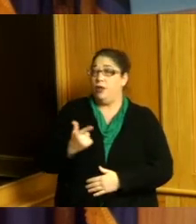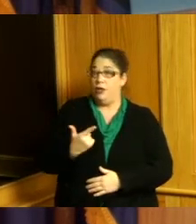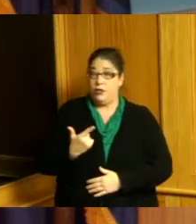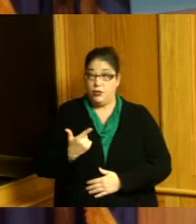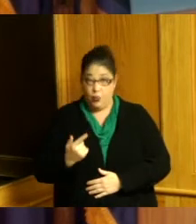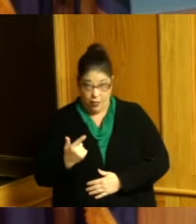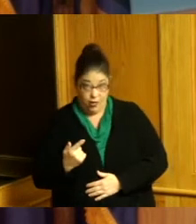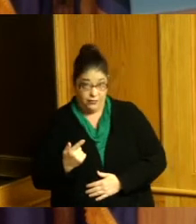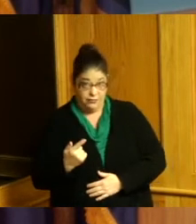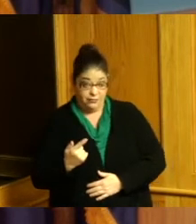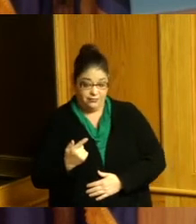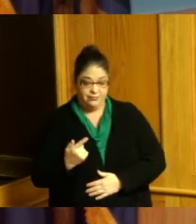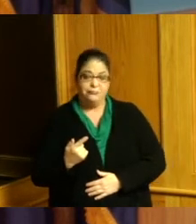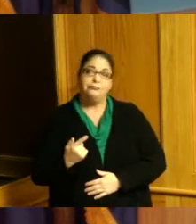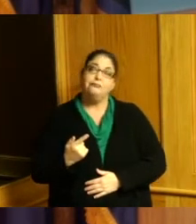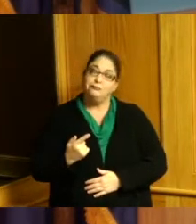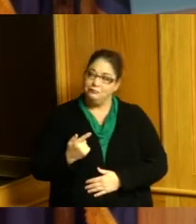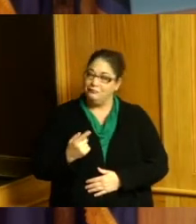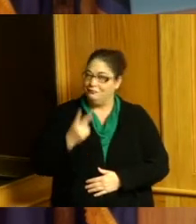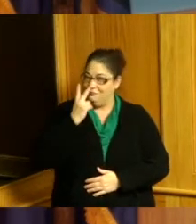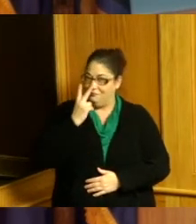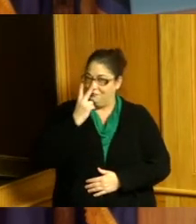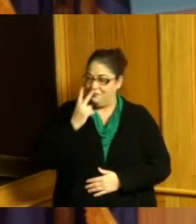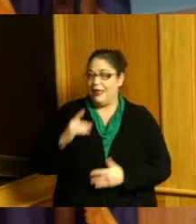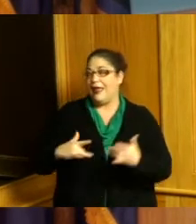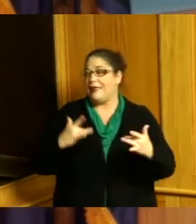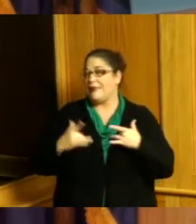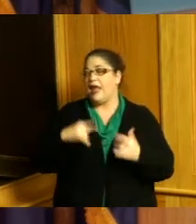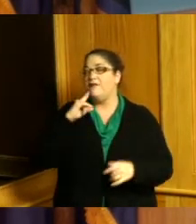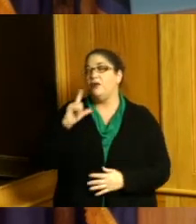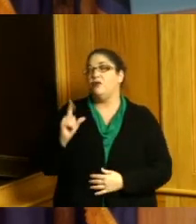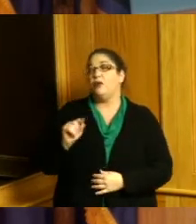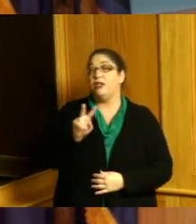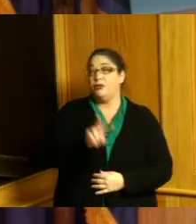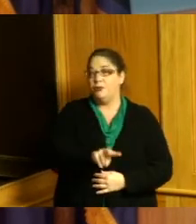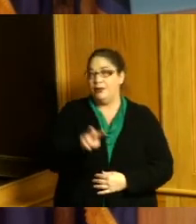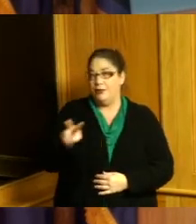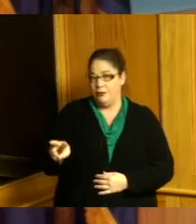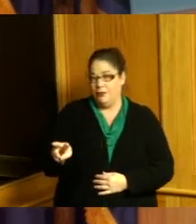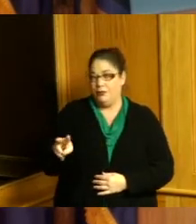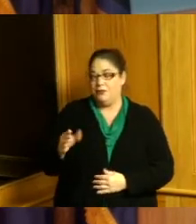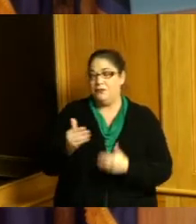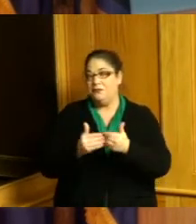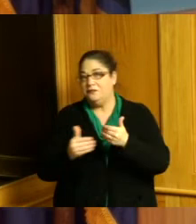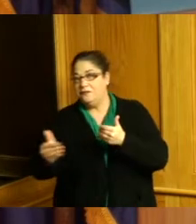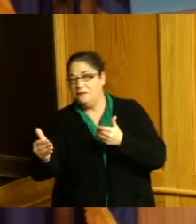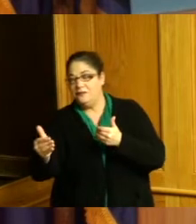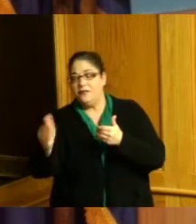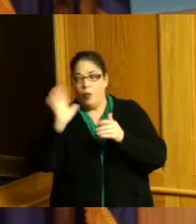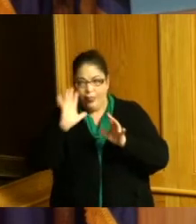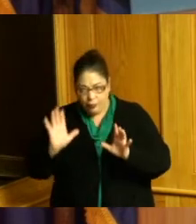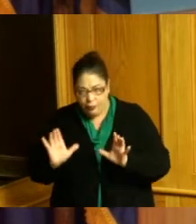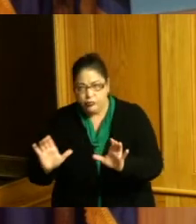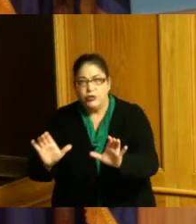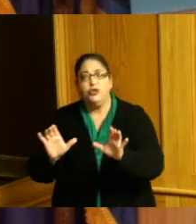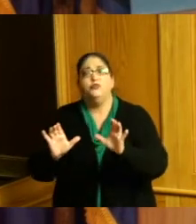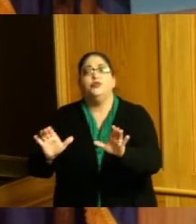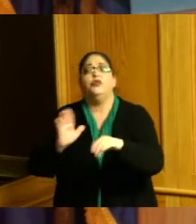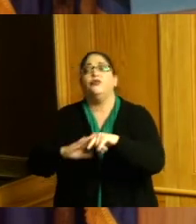we're excited to continue to work in 2022 and pushing forward on some initiatives making sure